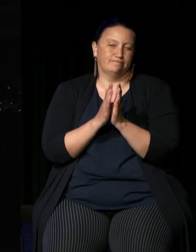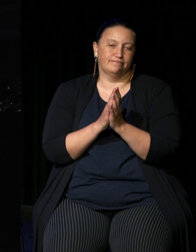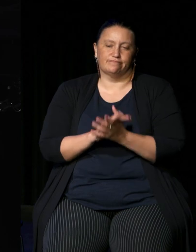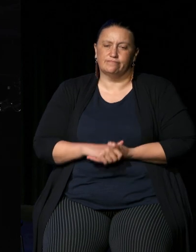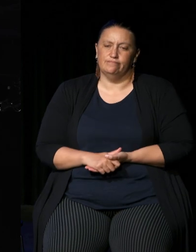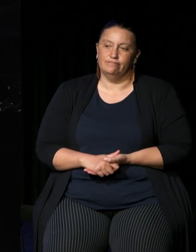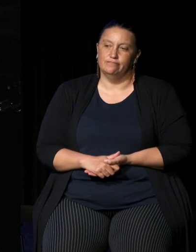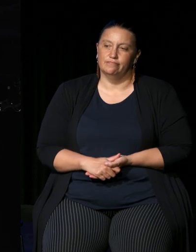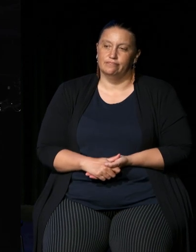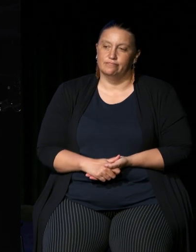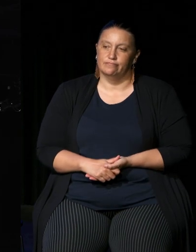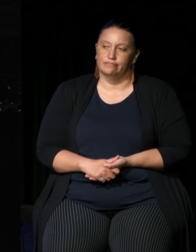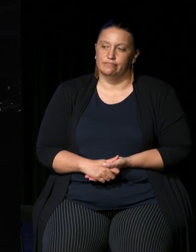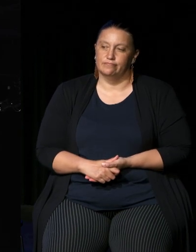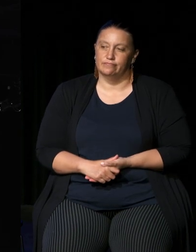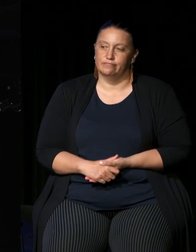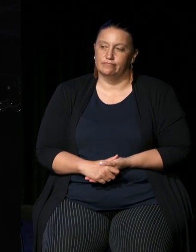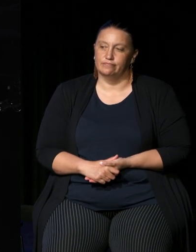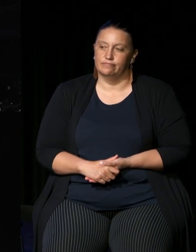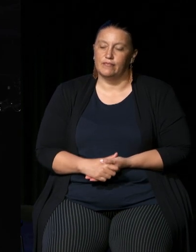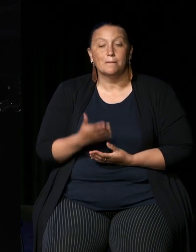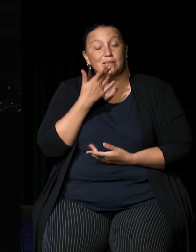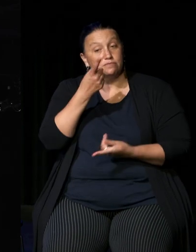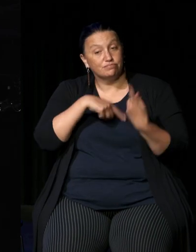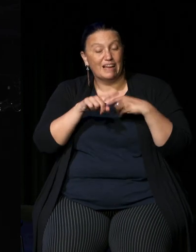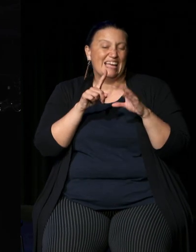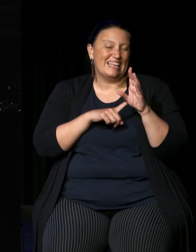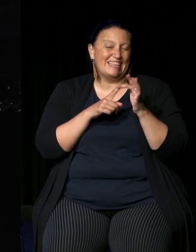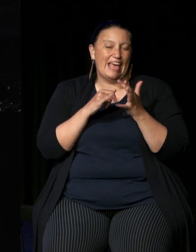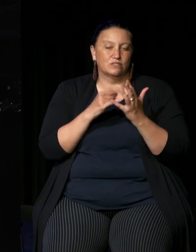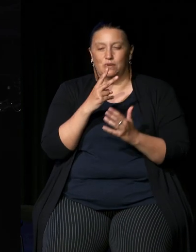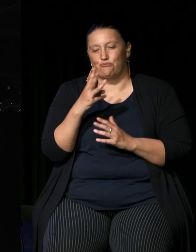I'll get some details about the Yes23 campaign from you in just a moment and I also if you want